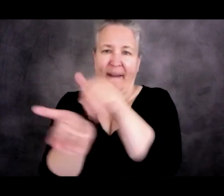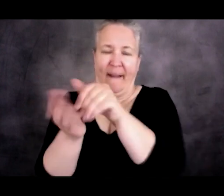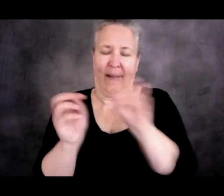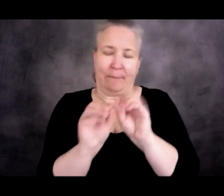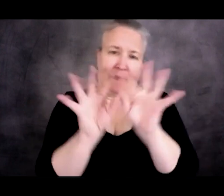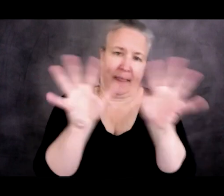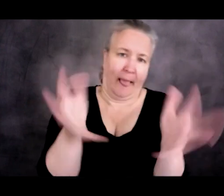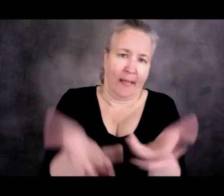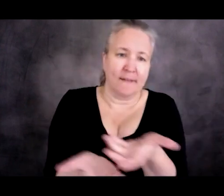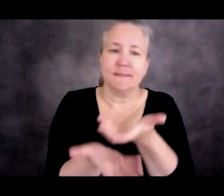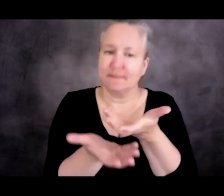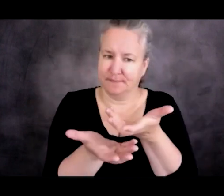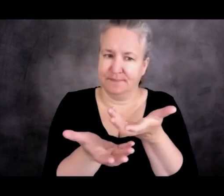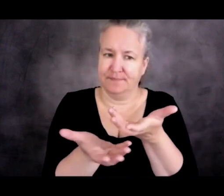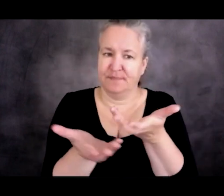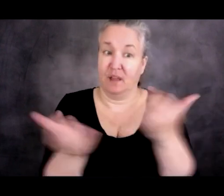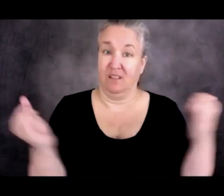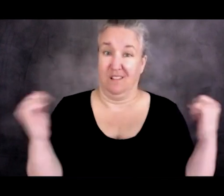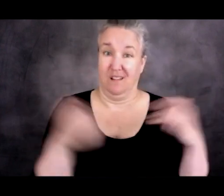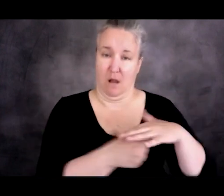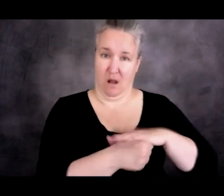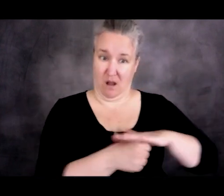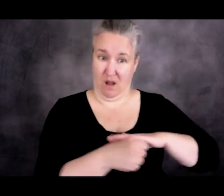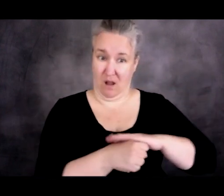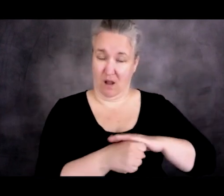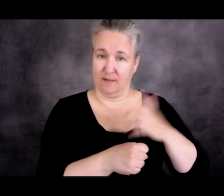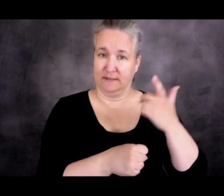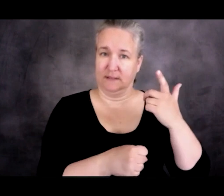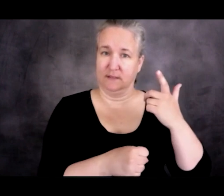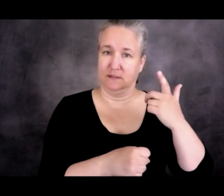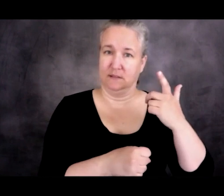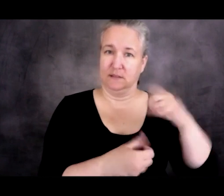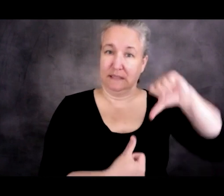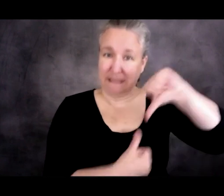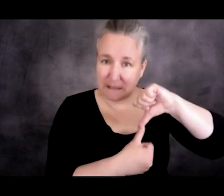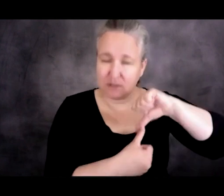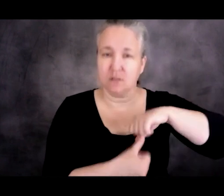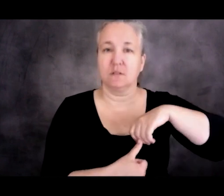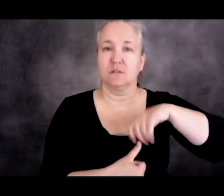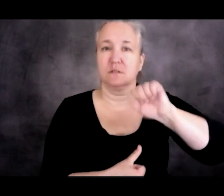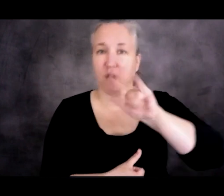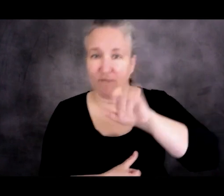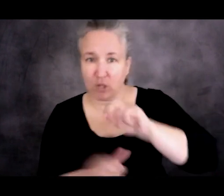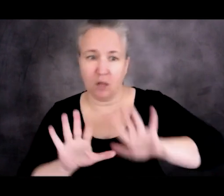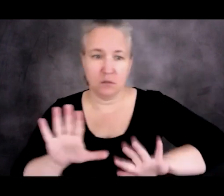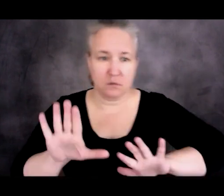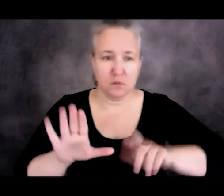concentrated, say, in Central Africa or East Africa or-- Yes. Middle East and so on, so forth.